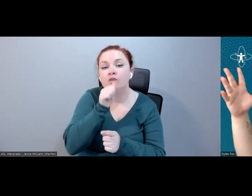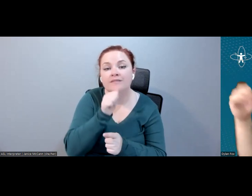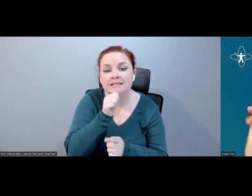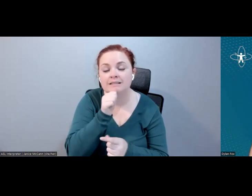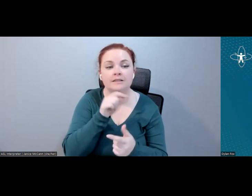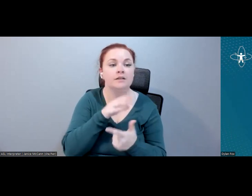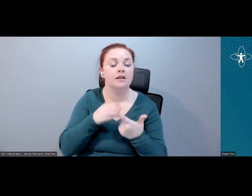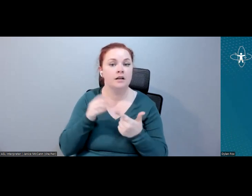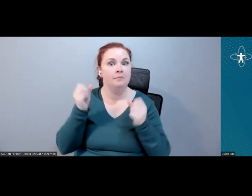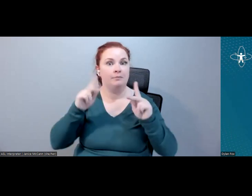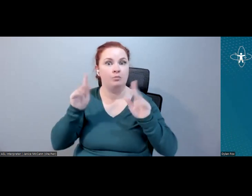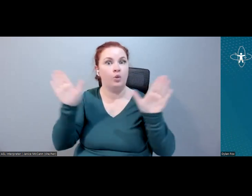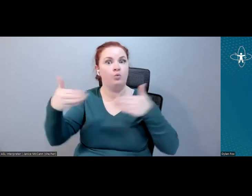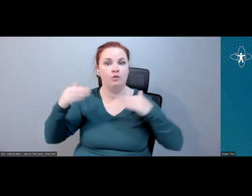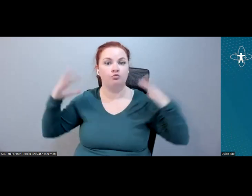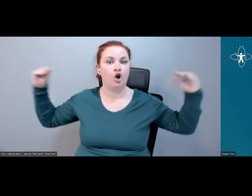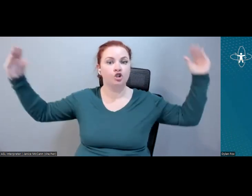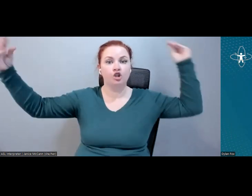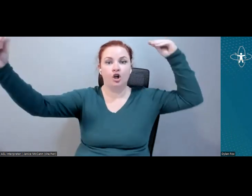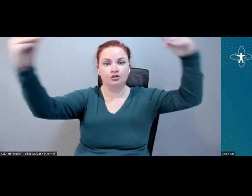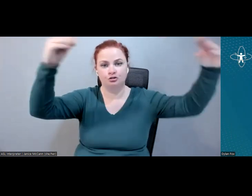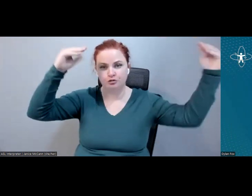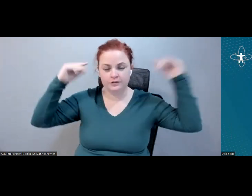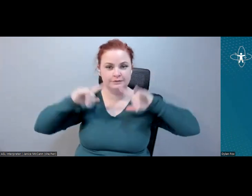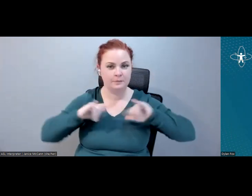the room talking all at once. So I would love to understand from